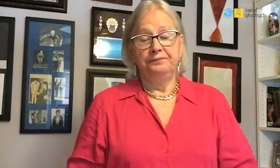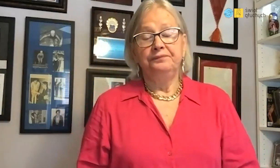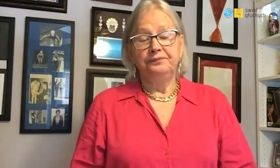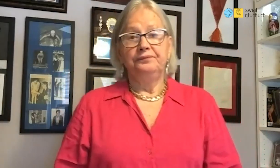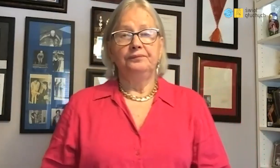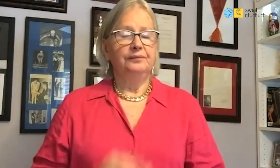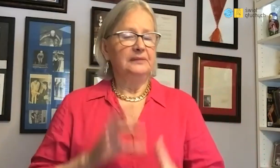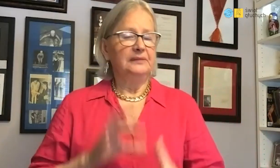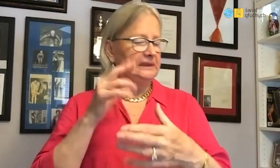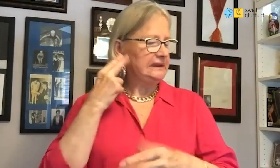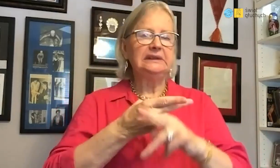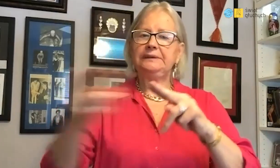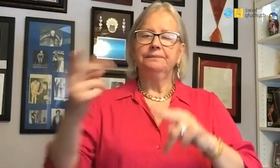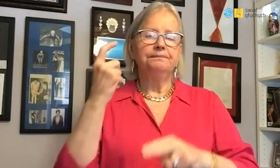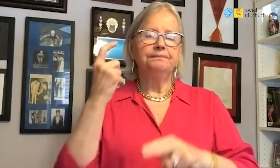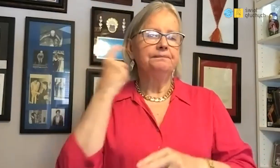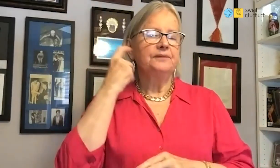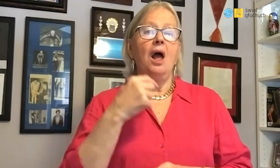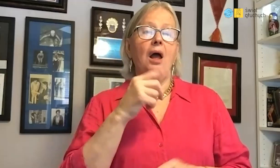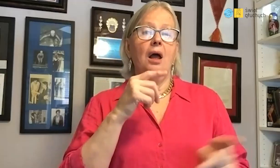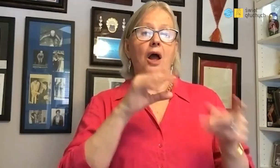With hearing only.